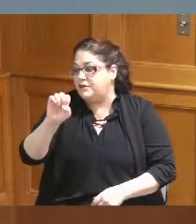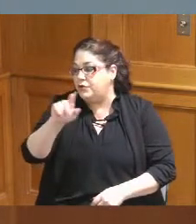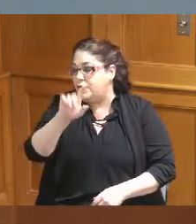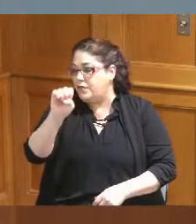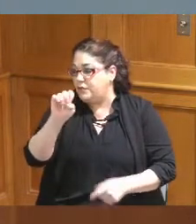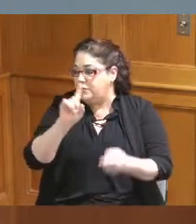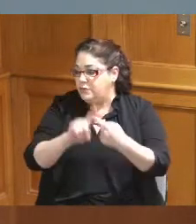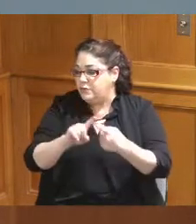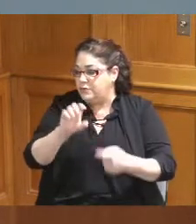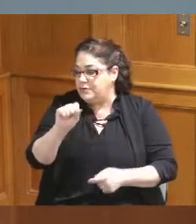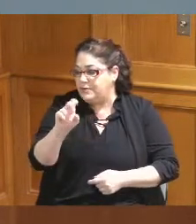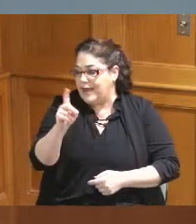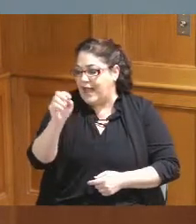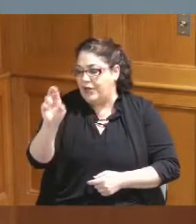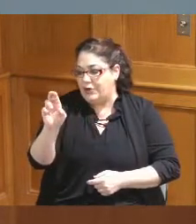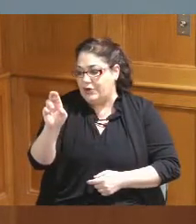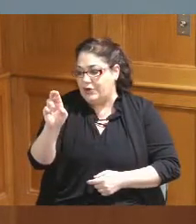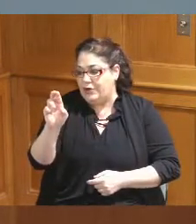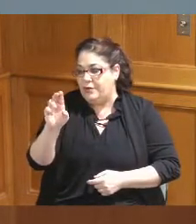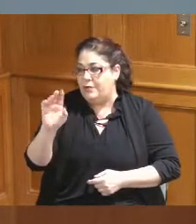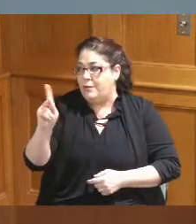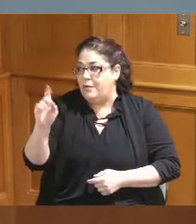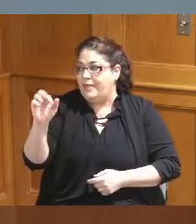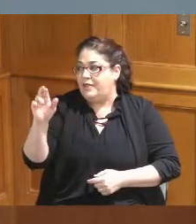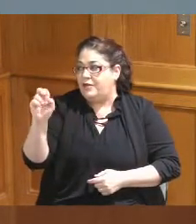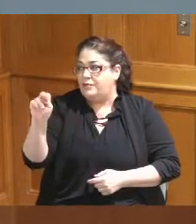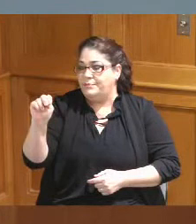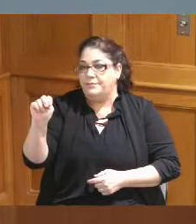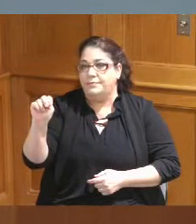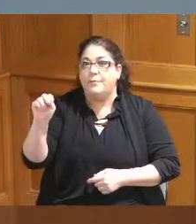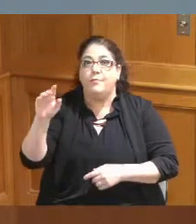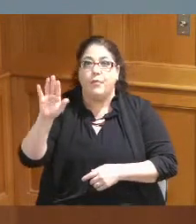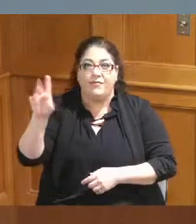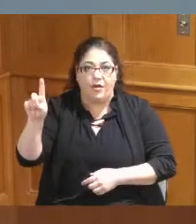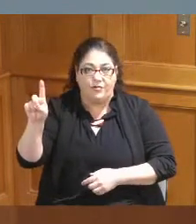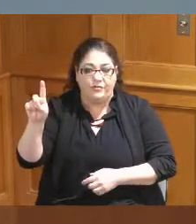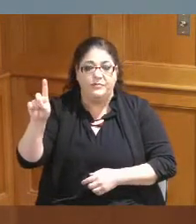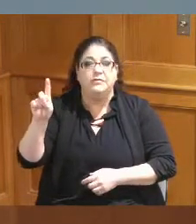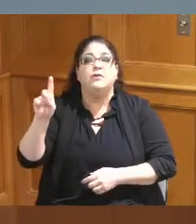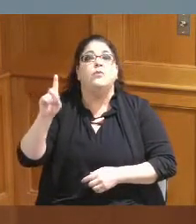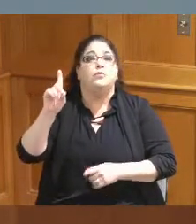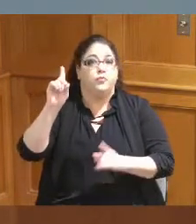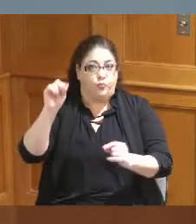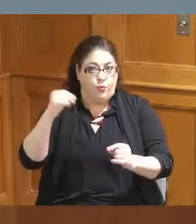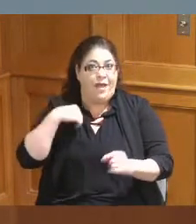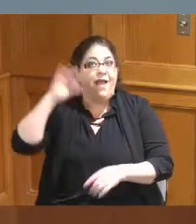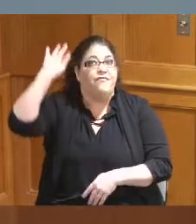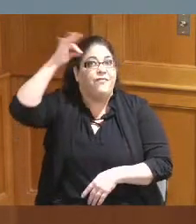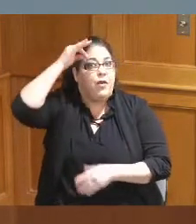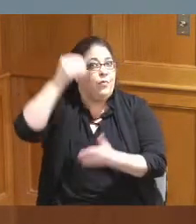which is our project number 50 1715. we do have federal dollars in this project so we have to